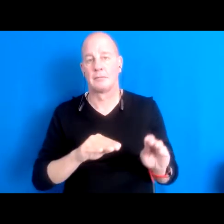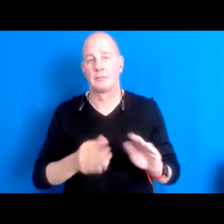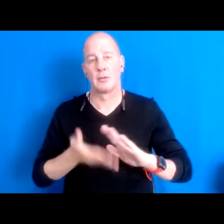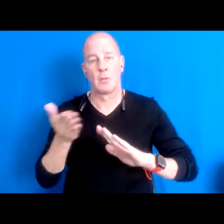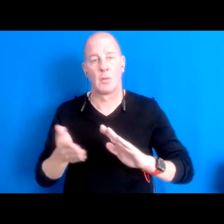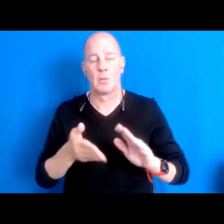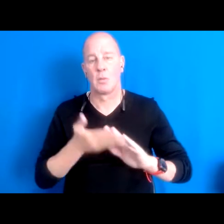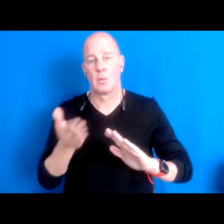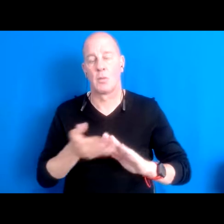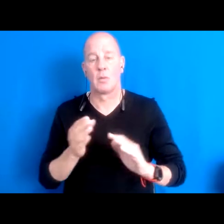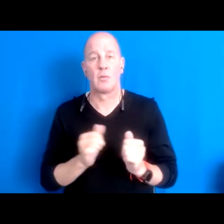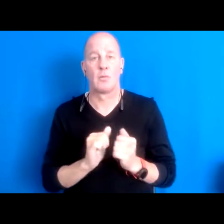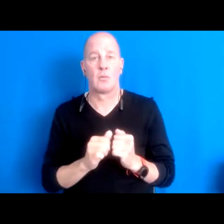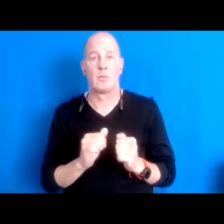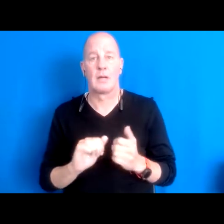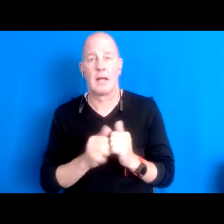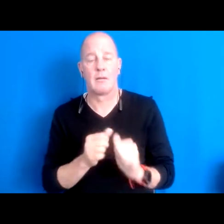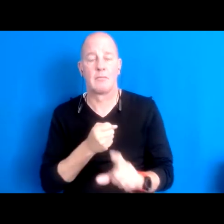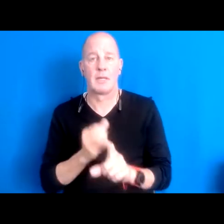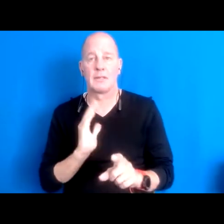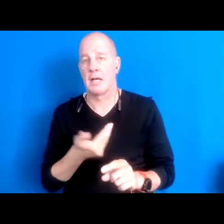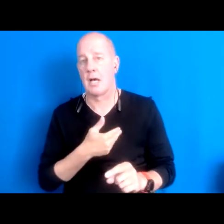and the waterways and the fish and all the natural cycles that's also our